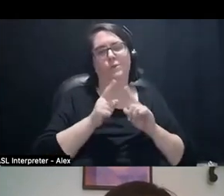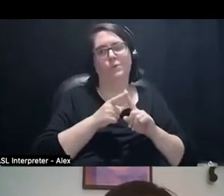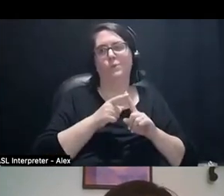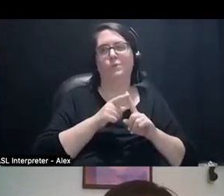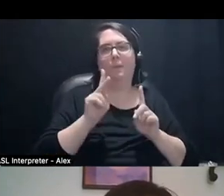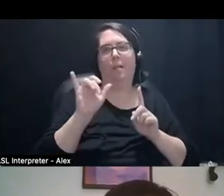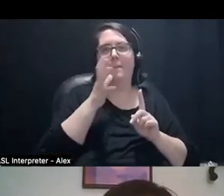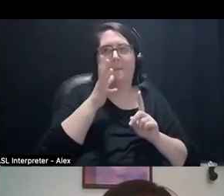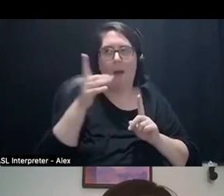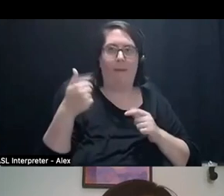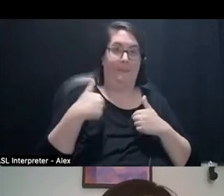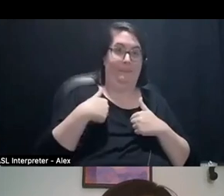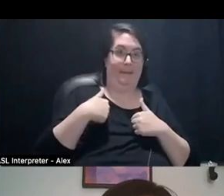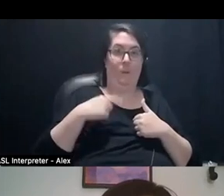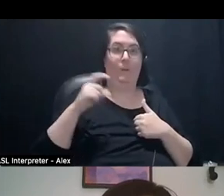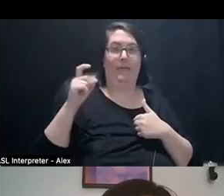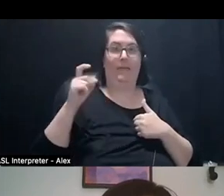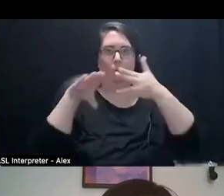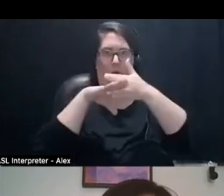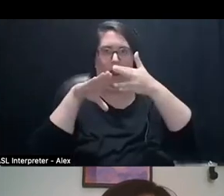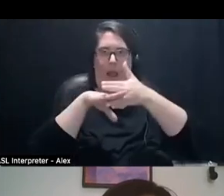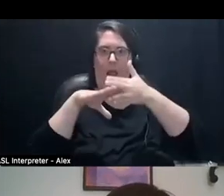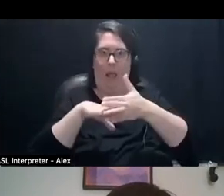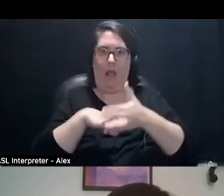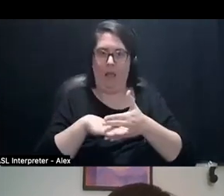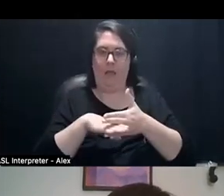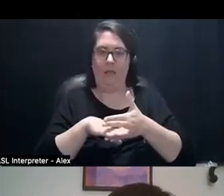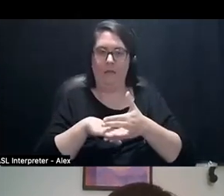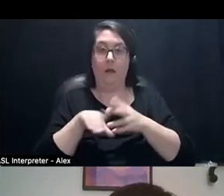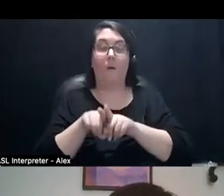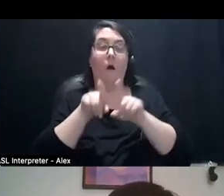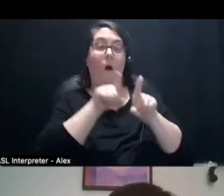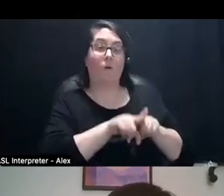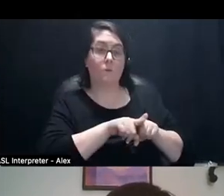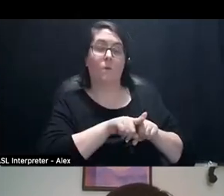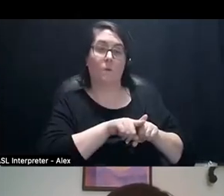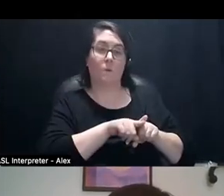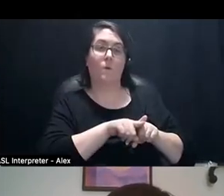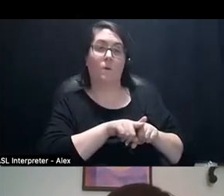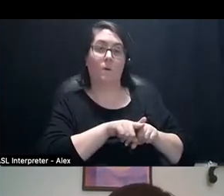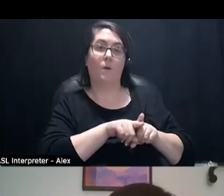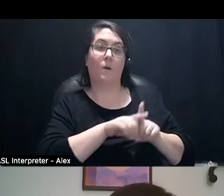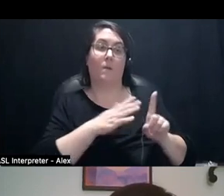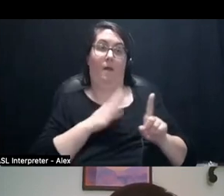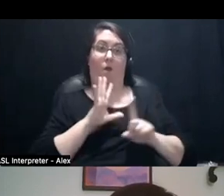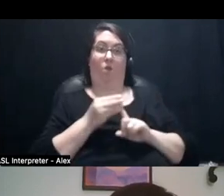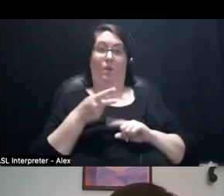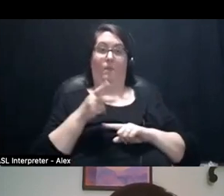and people like me who need to take breaks. And then the other thing is also like, Punjabi art is,